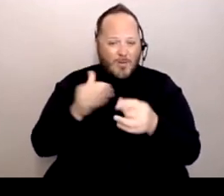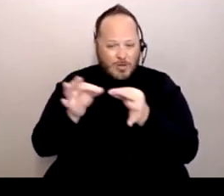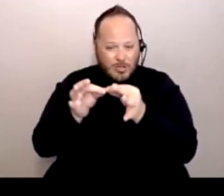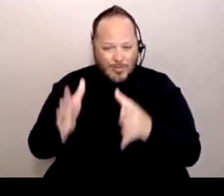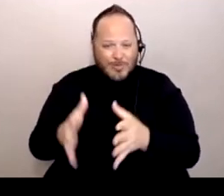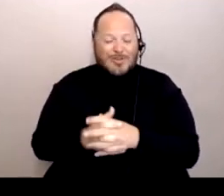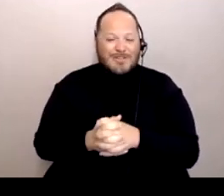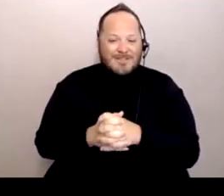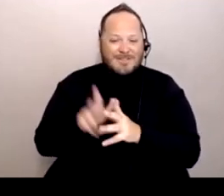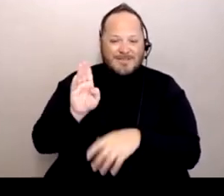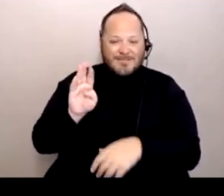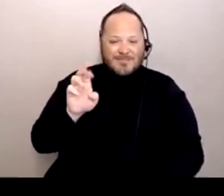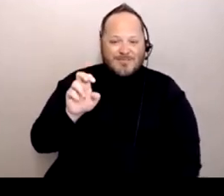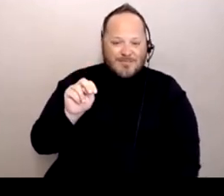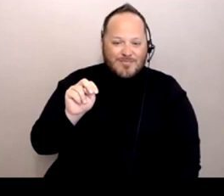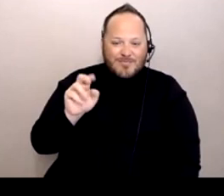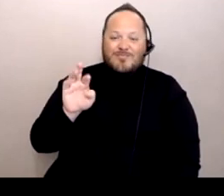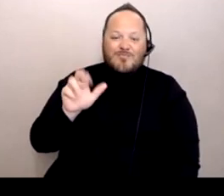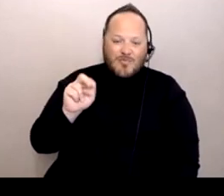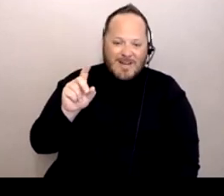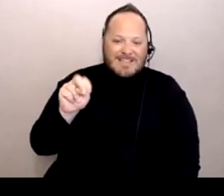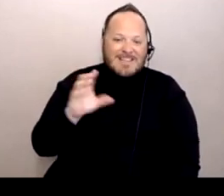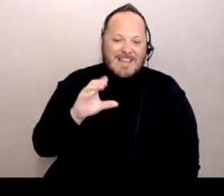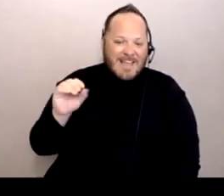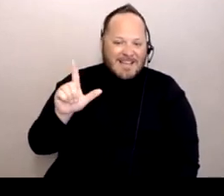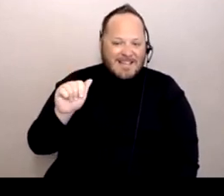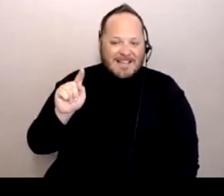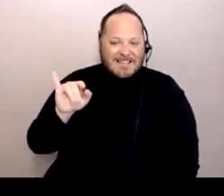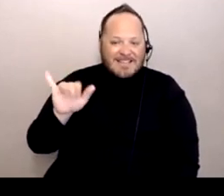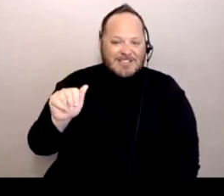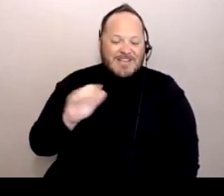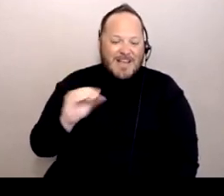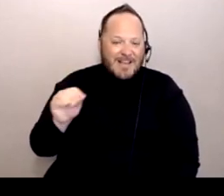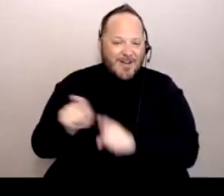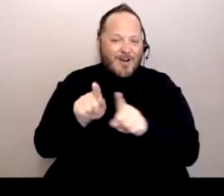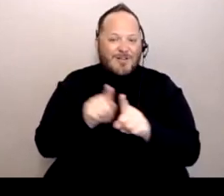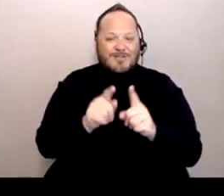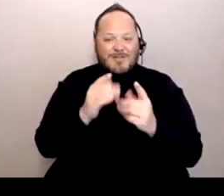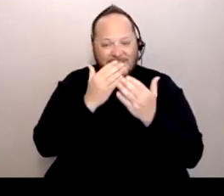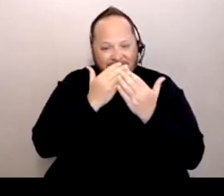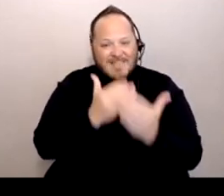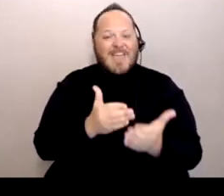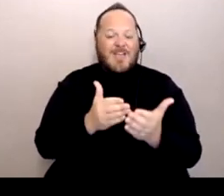Brandon and Leticia. And also thank you very much Ligia,